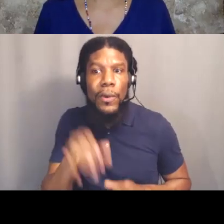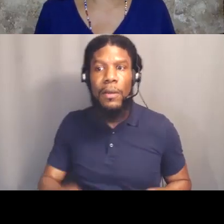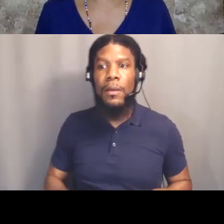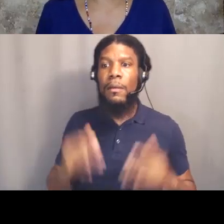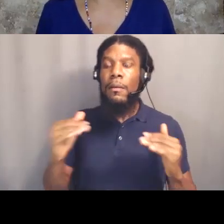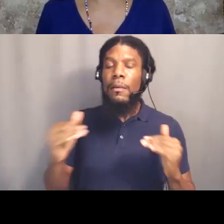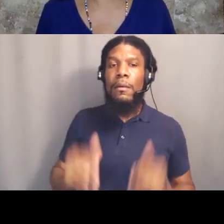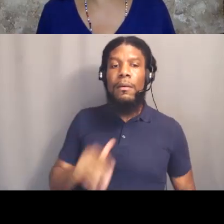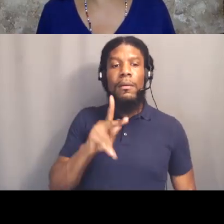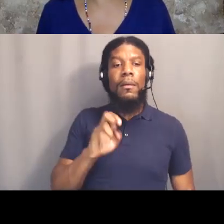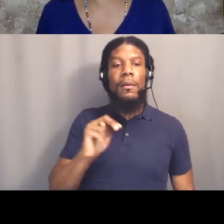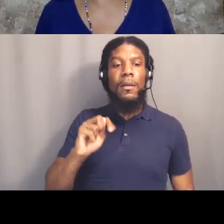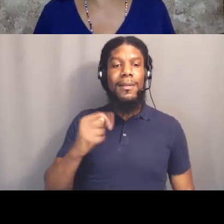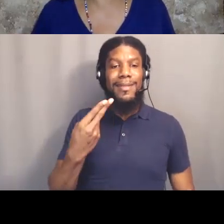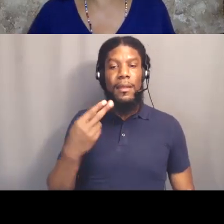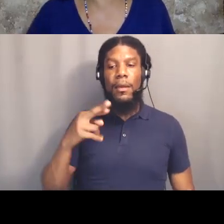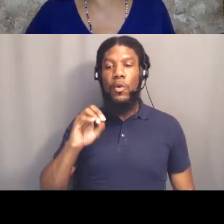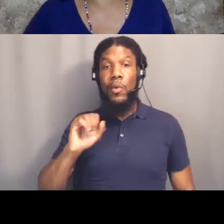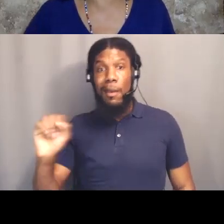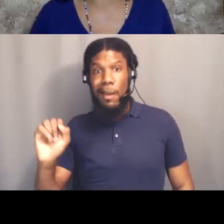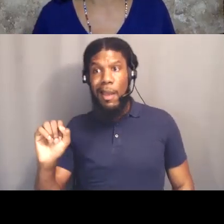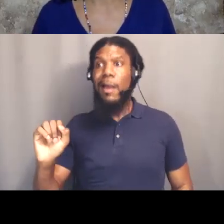shot three other people before he murdered Kenneth Ross